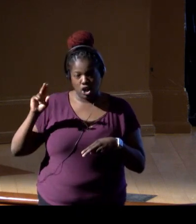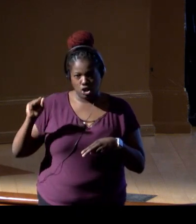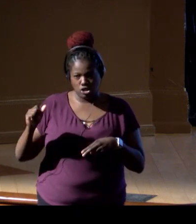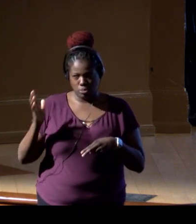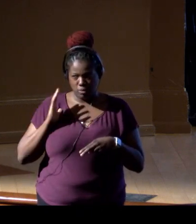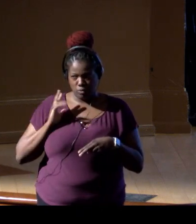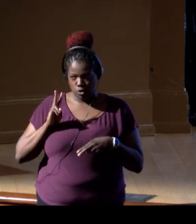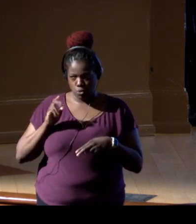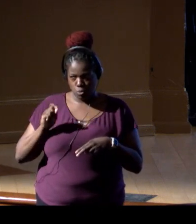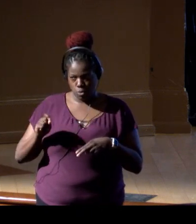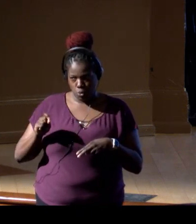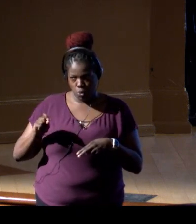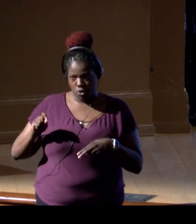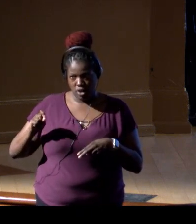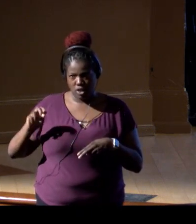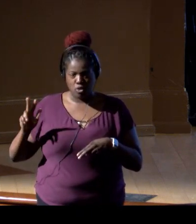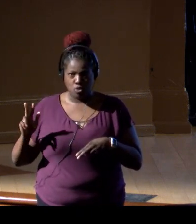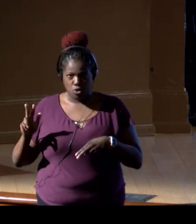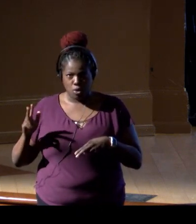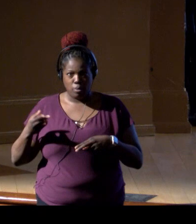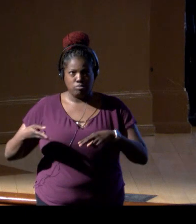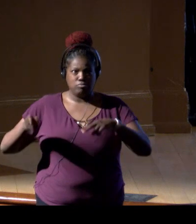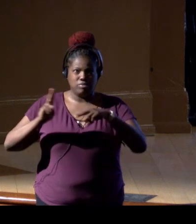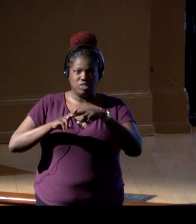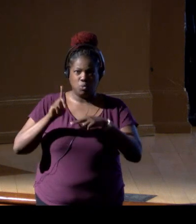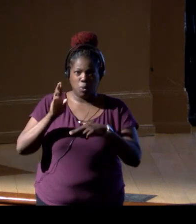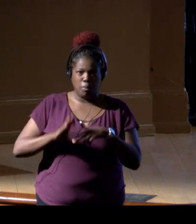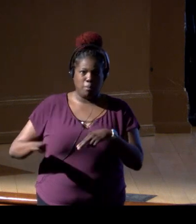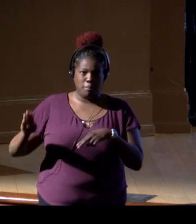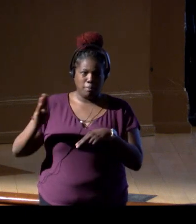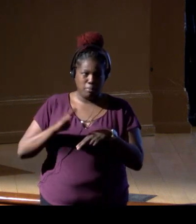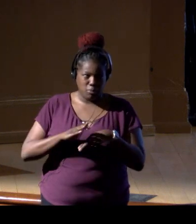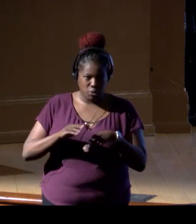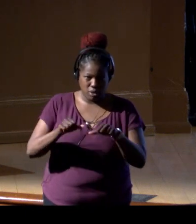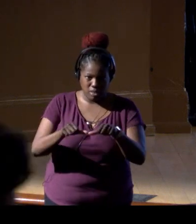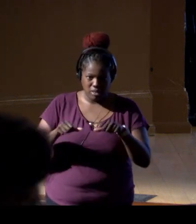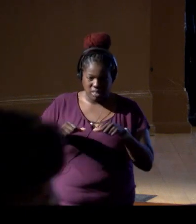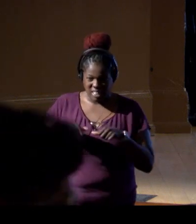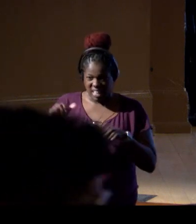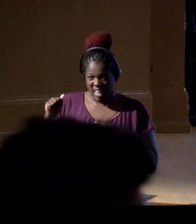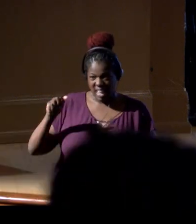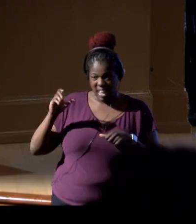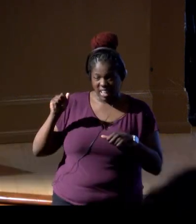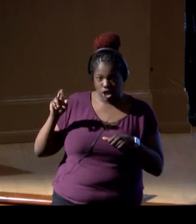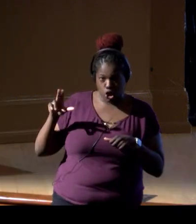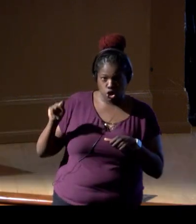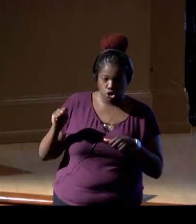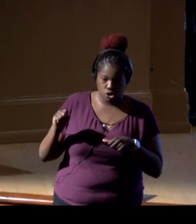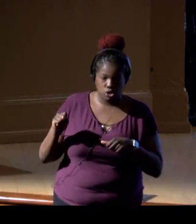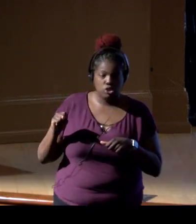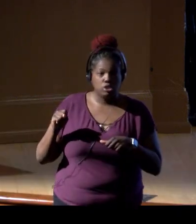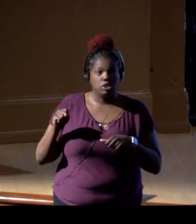Now, it's 3.2, so adding about a billion acres to that. And we need to do the oceanography,